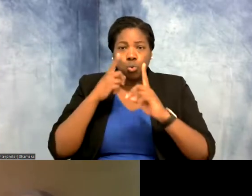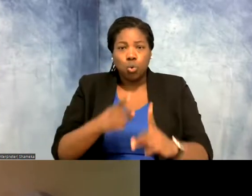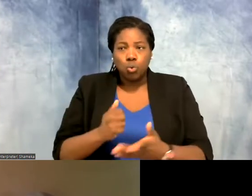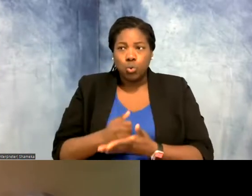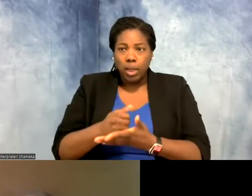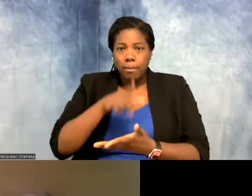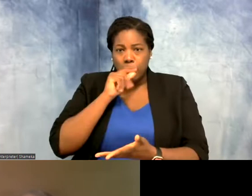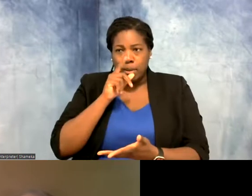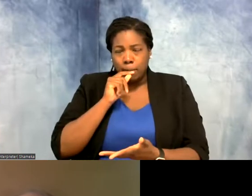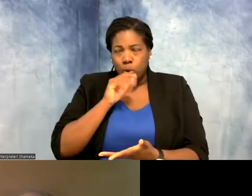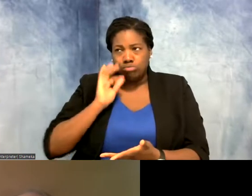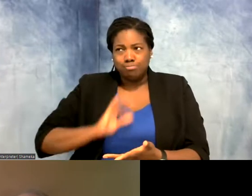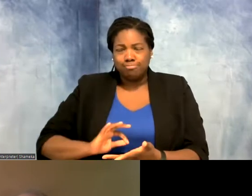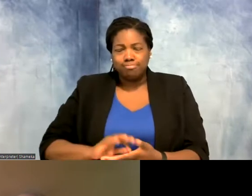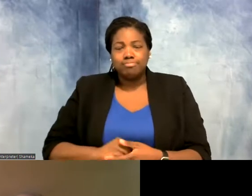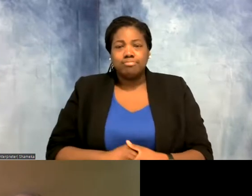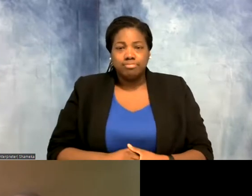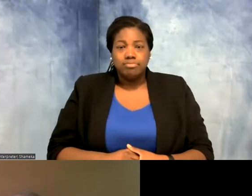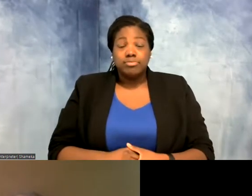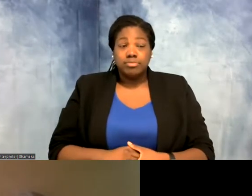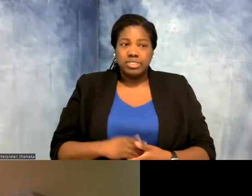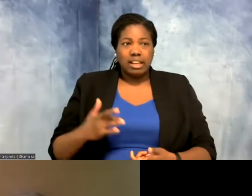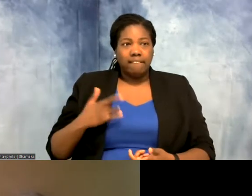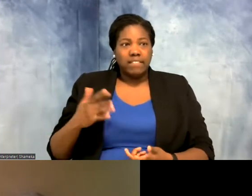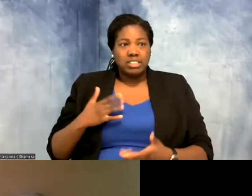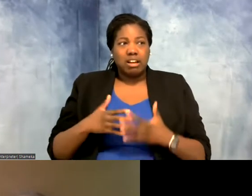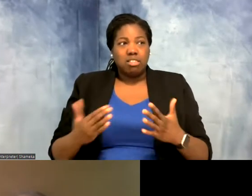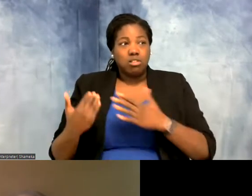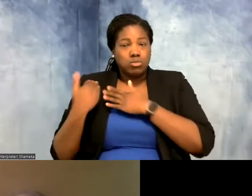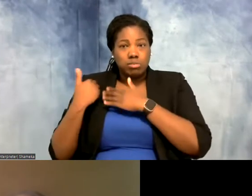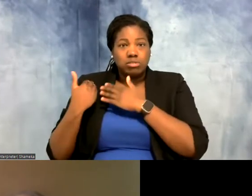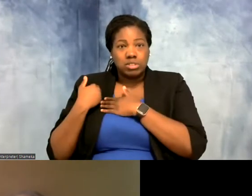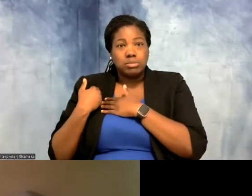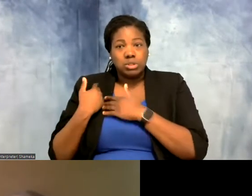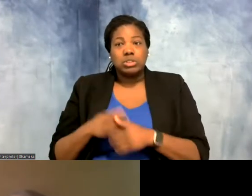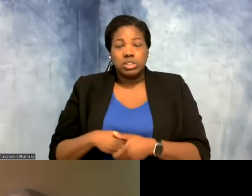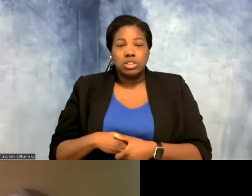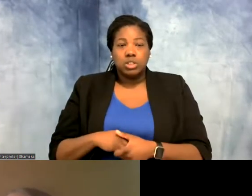as best as possible. But it feels like a lot of responsibility when you have an